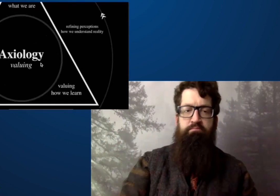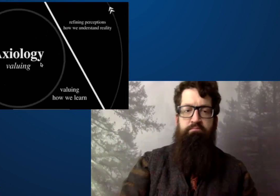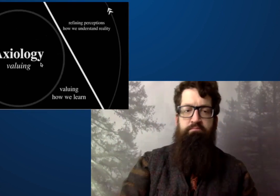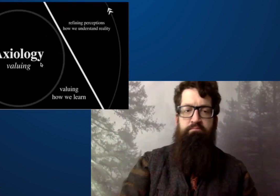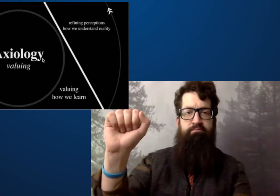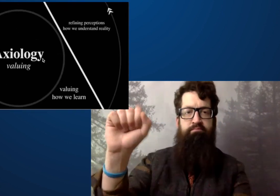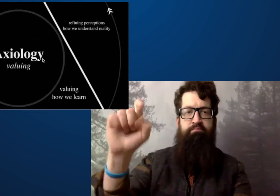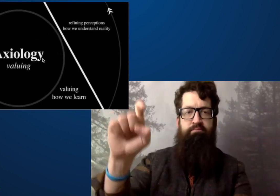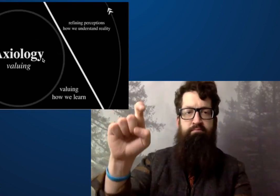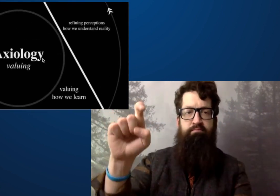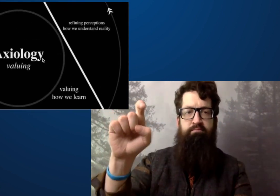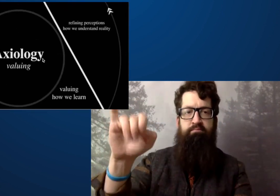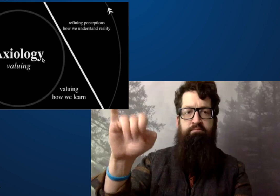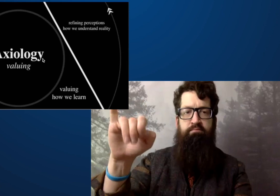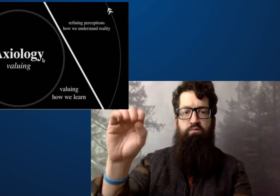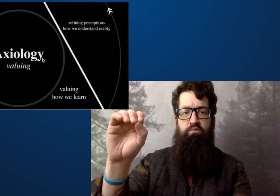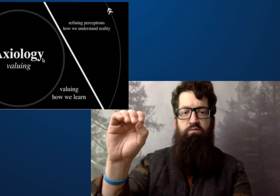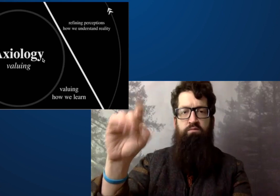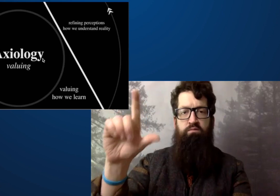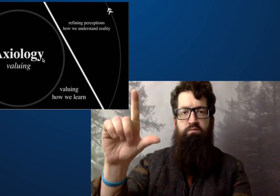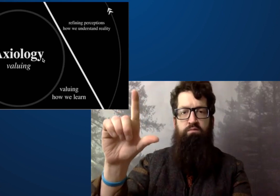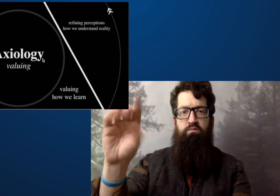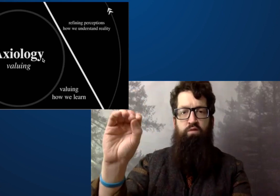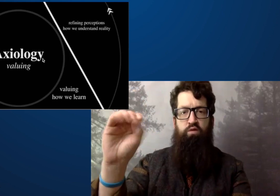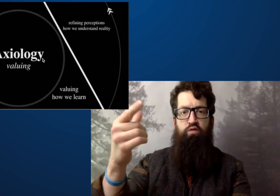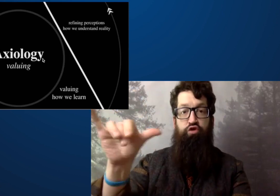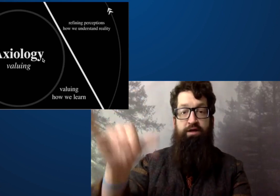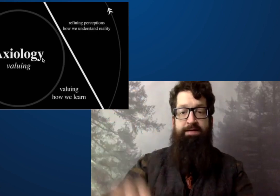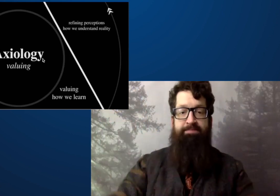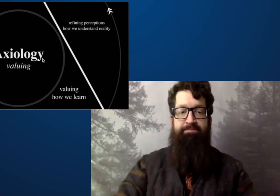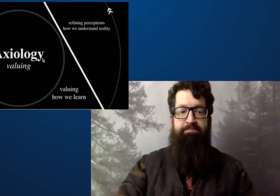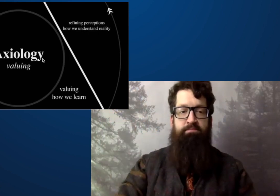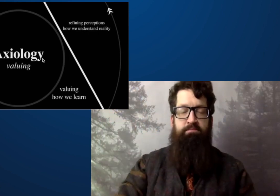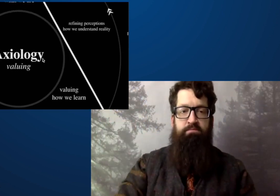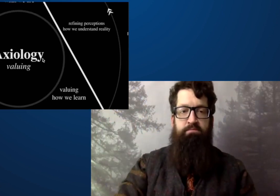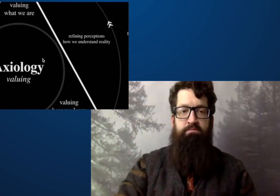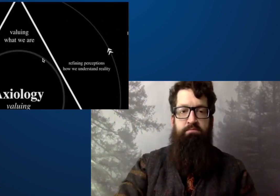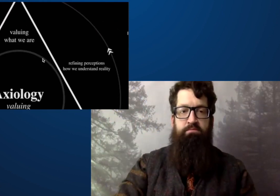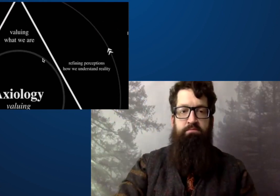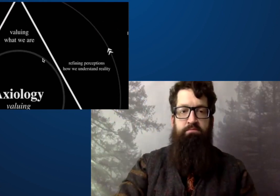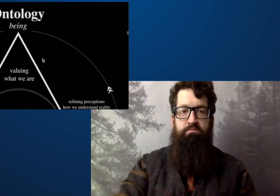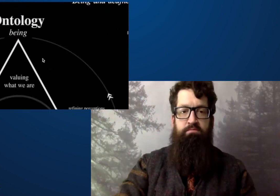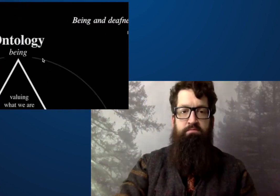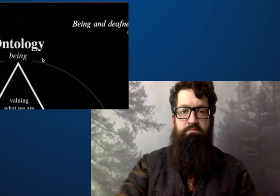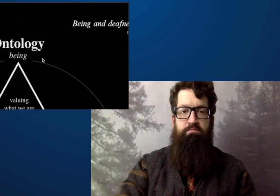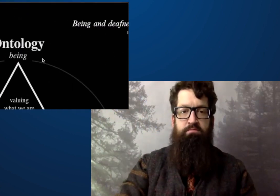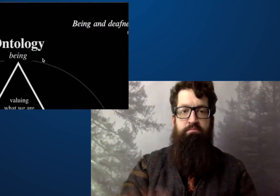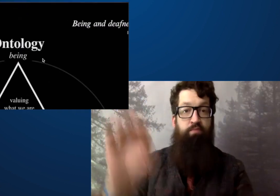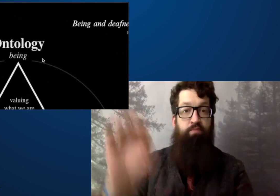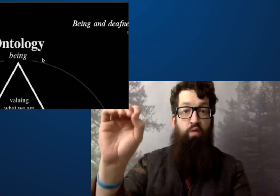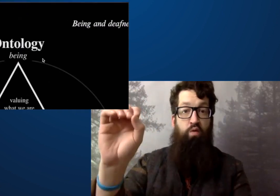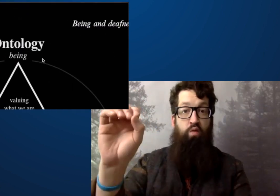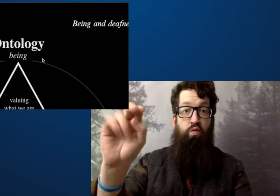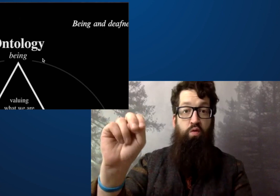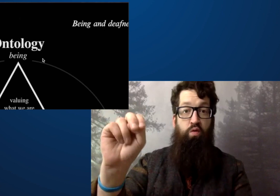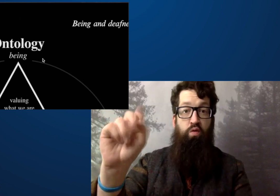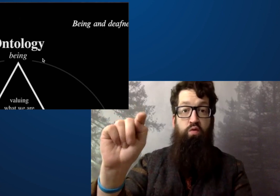I'm going to zoom in and show you the different terms that I was just referring to. Axiology being the center of this image.